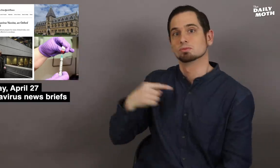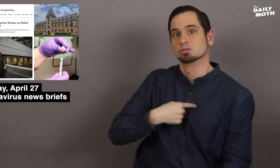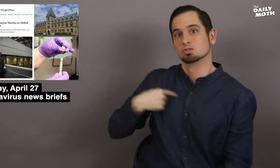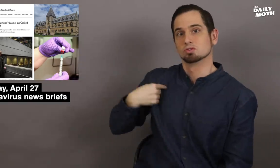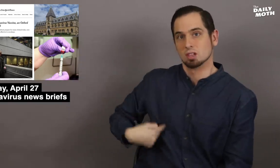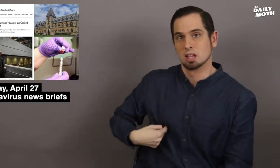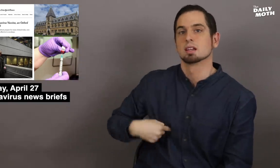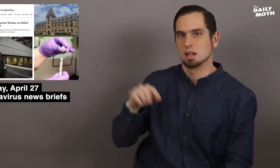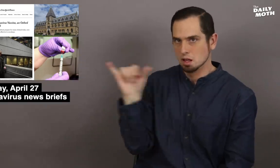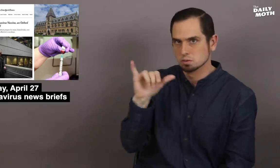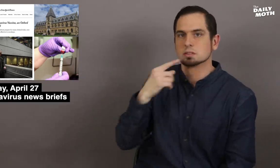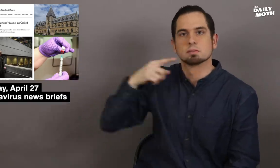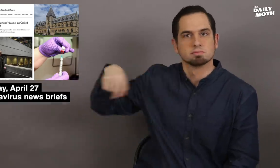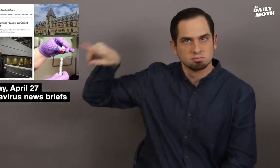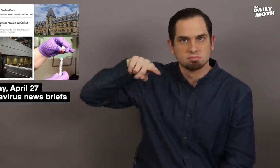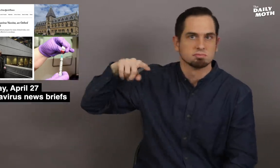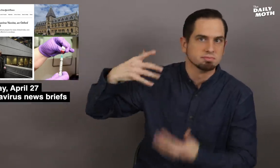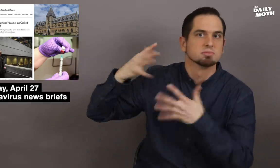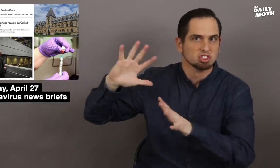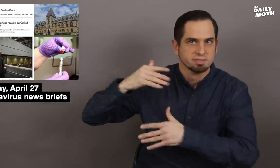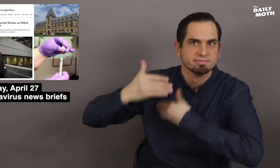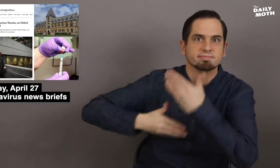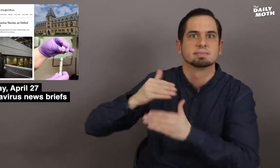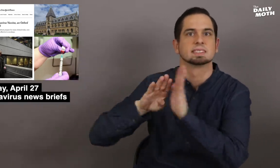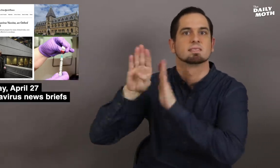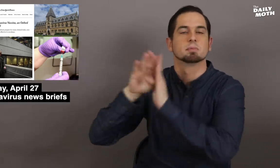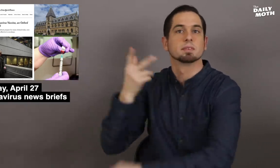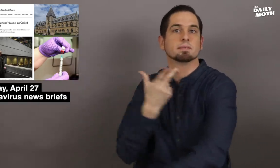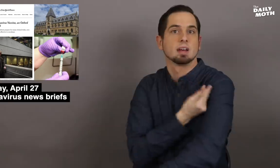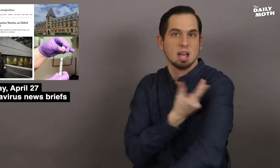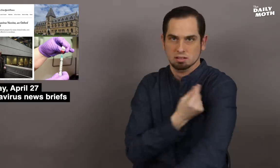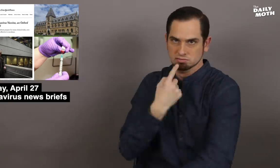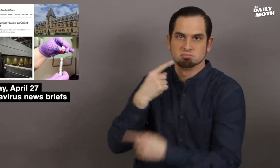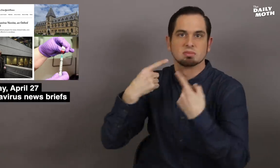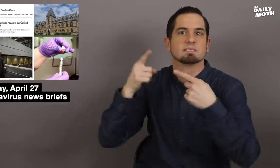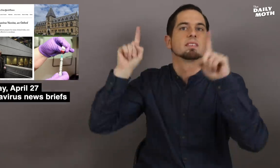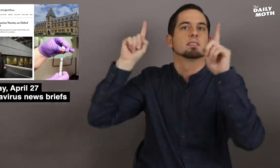China said they have also developed a vaccine